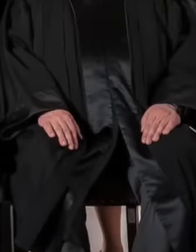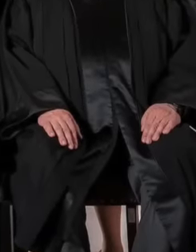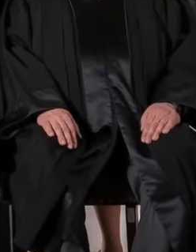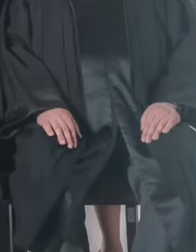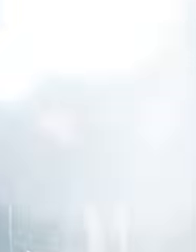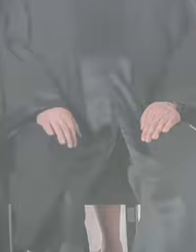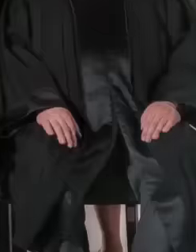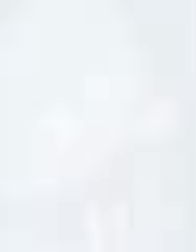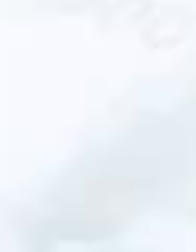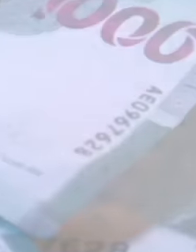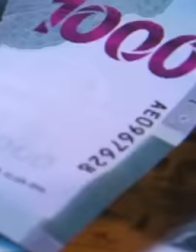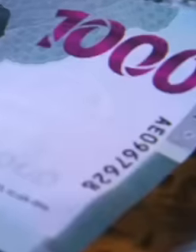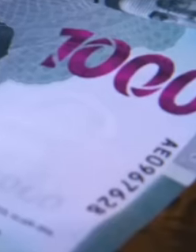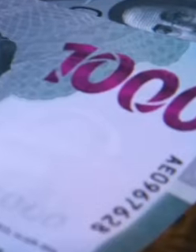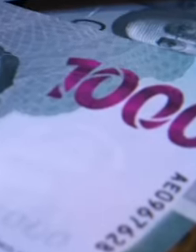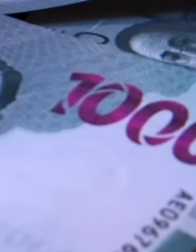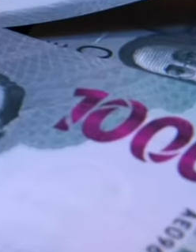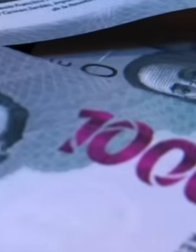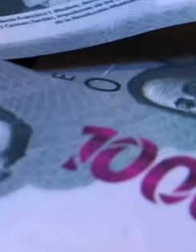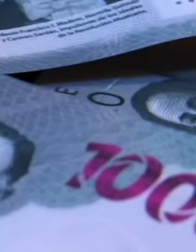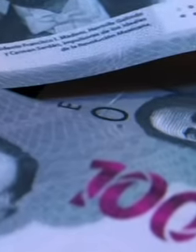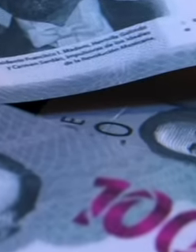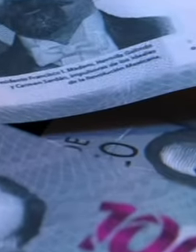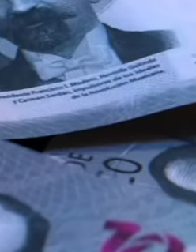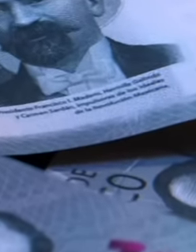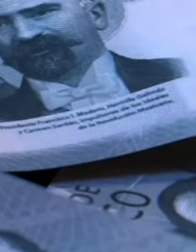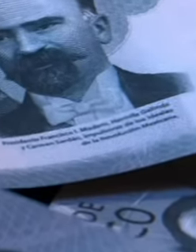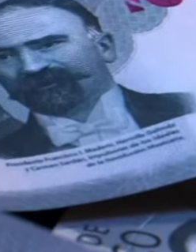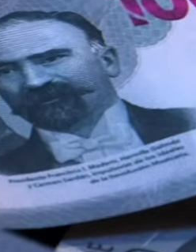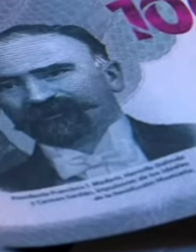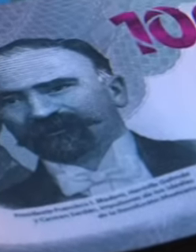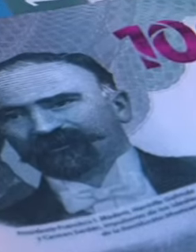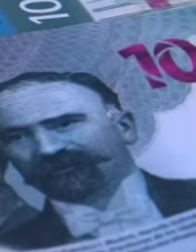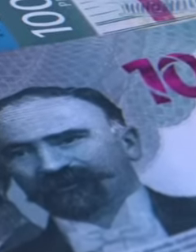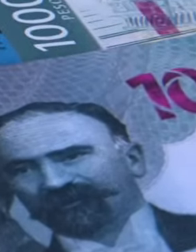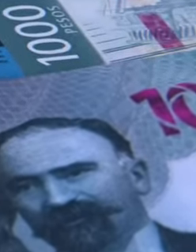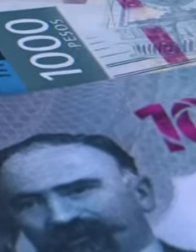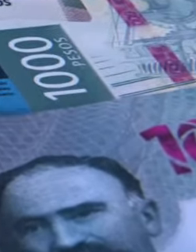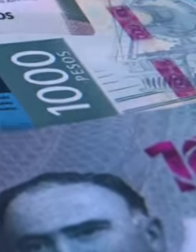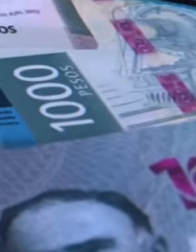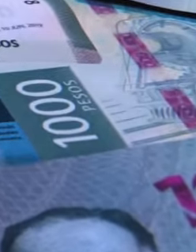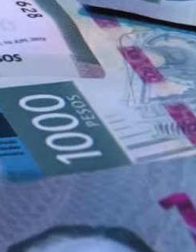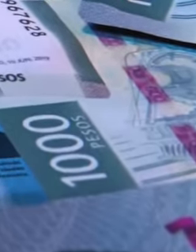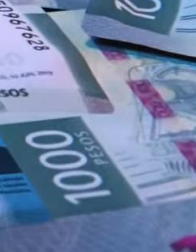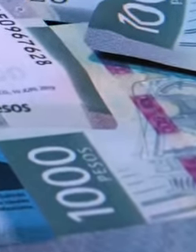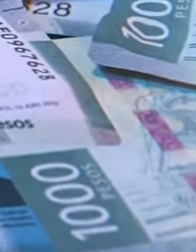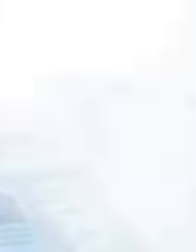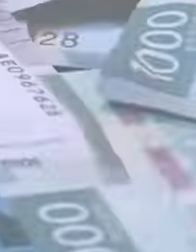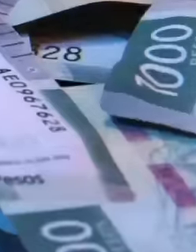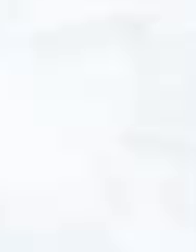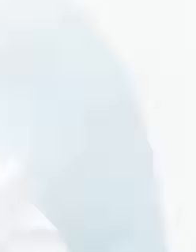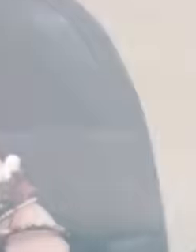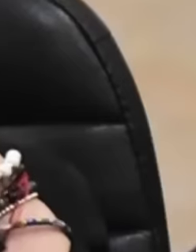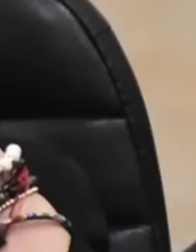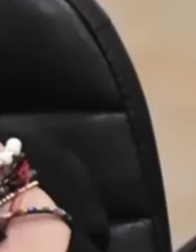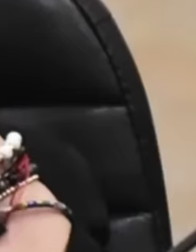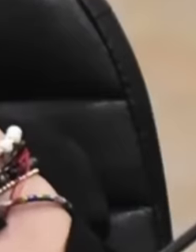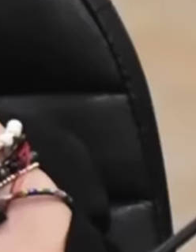earned thousands of pesos a month and yet they are seeking everywhere to stop the reforms of the